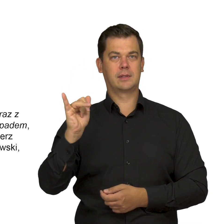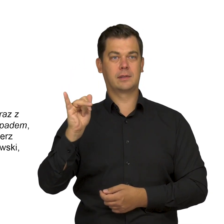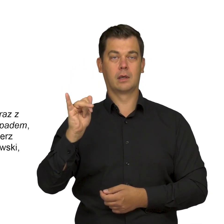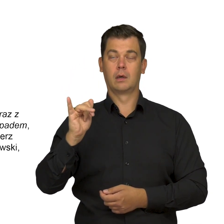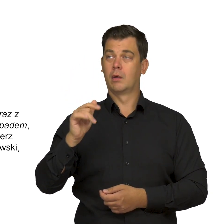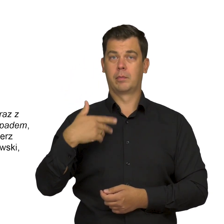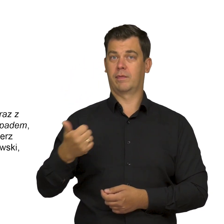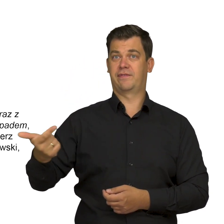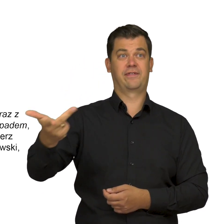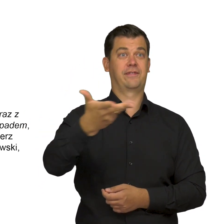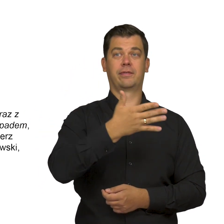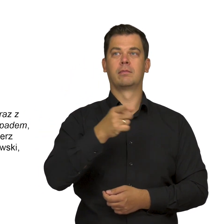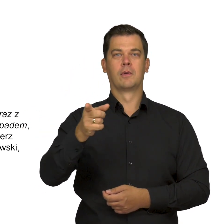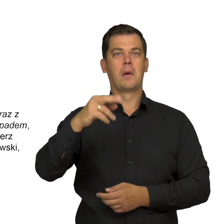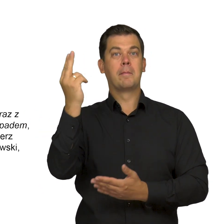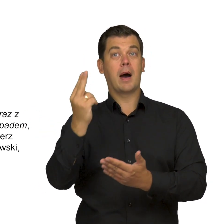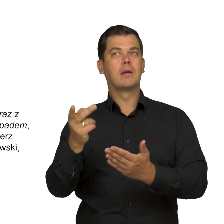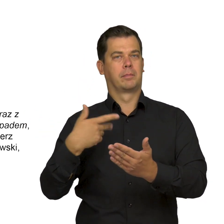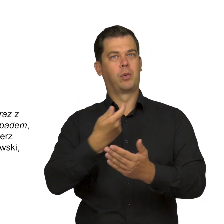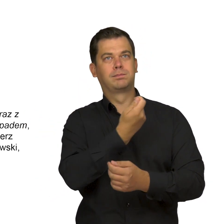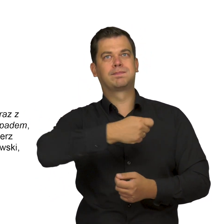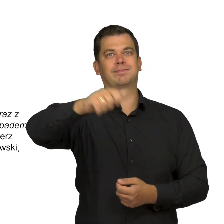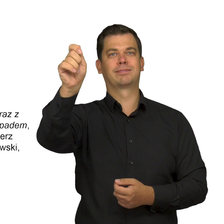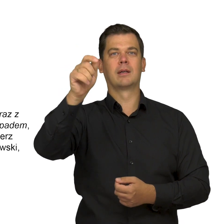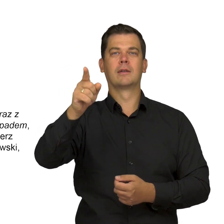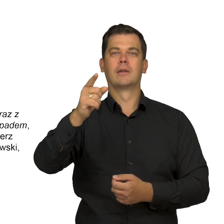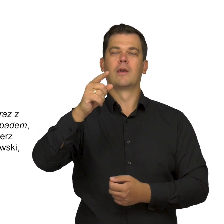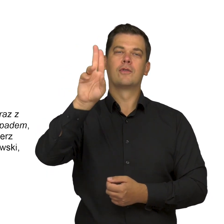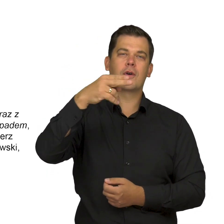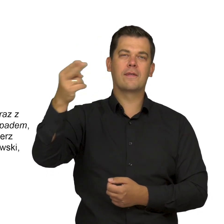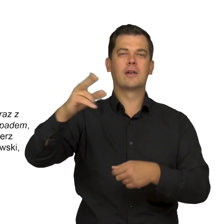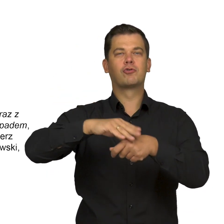Many painters undertook plein-air trips